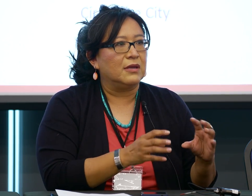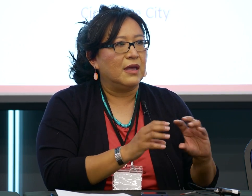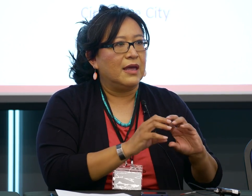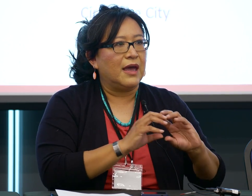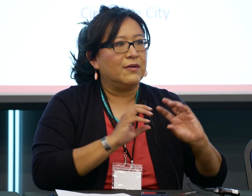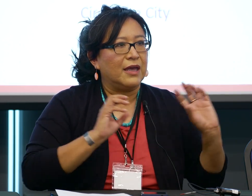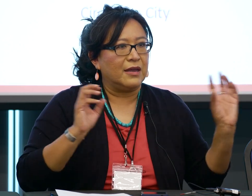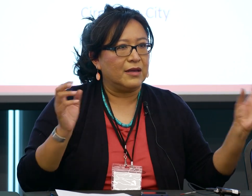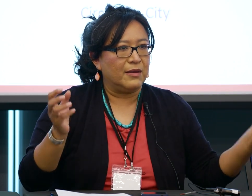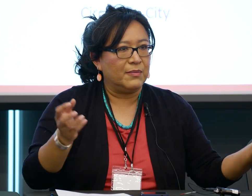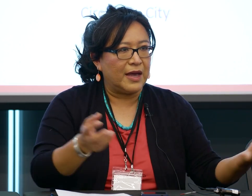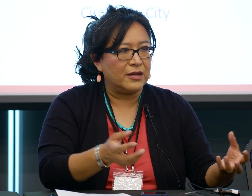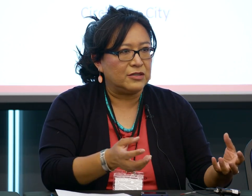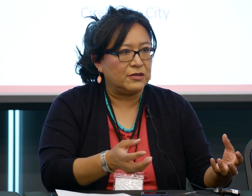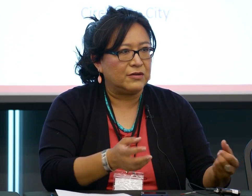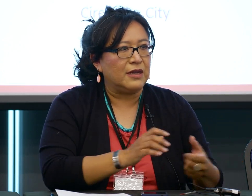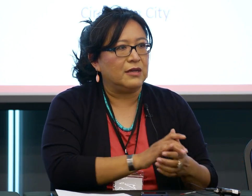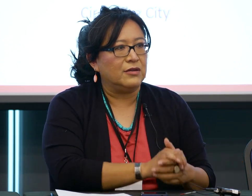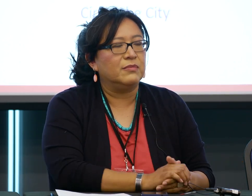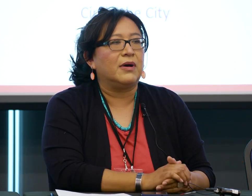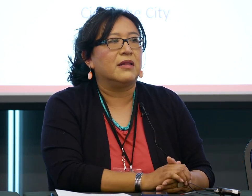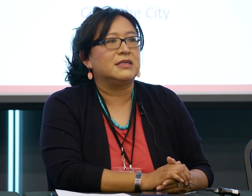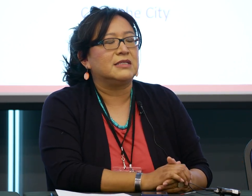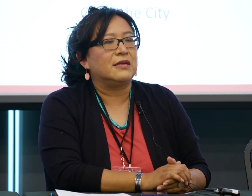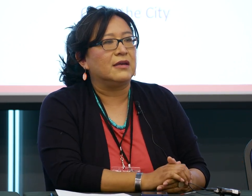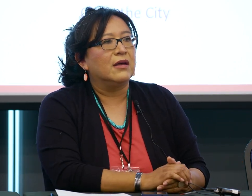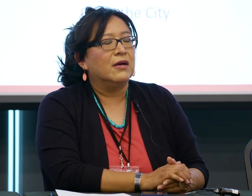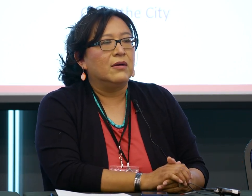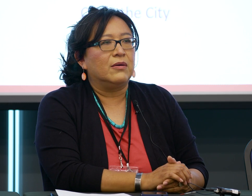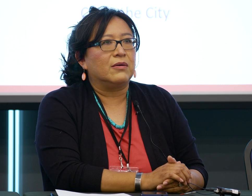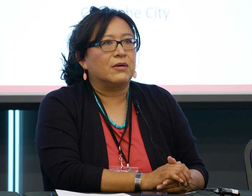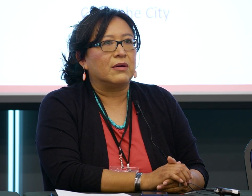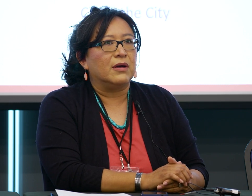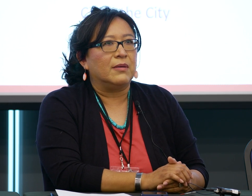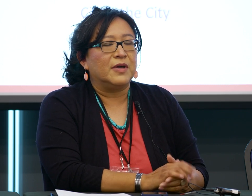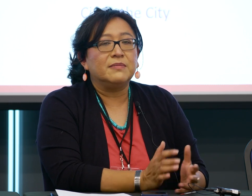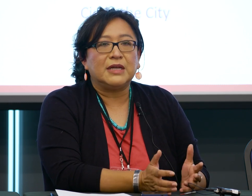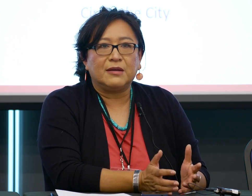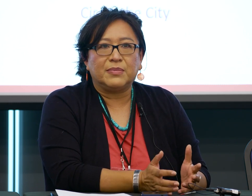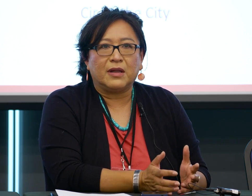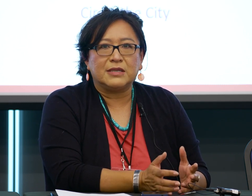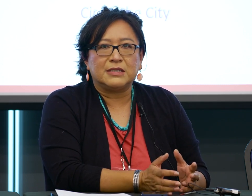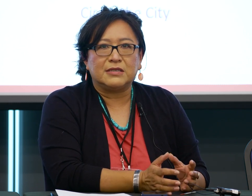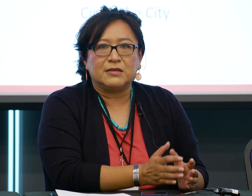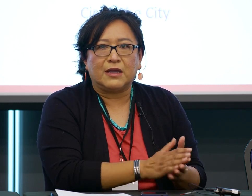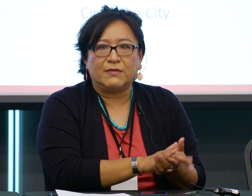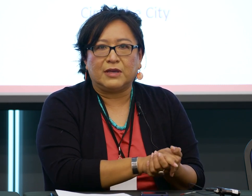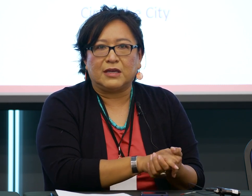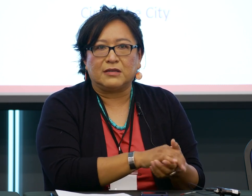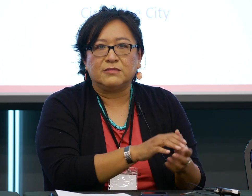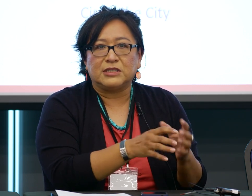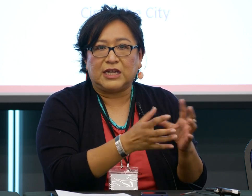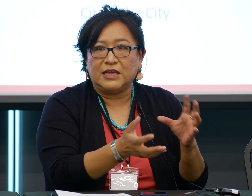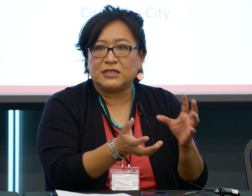how can it come back to creating new policy or updating policies so that we can change